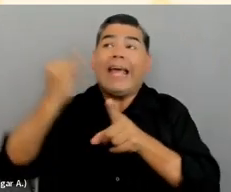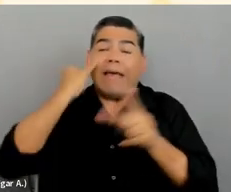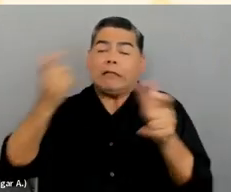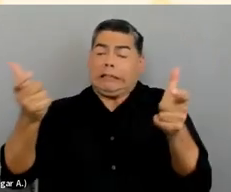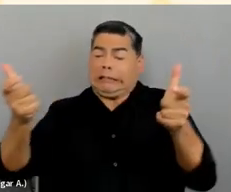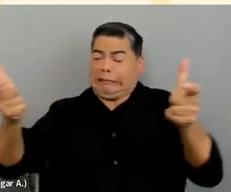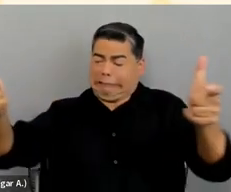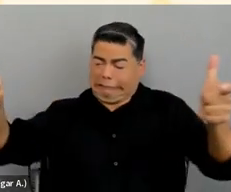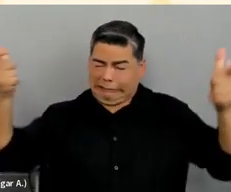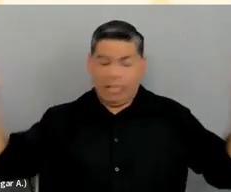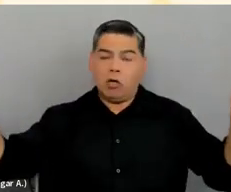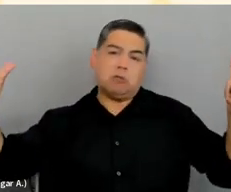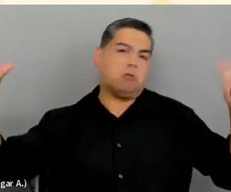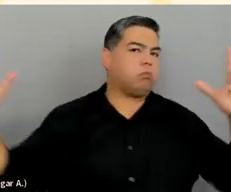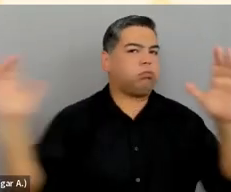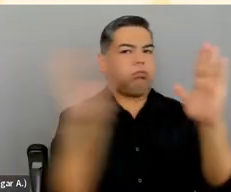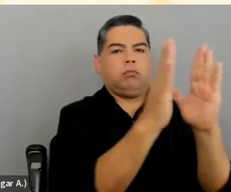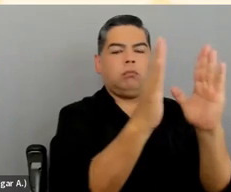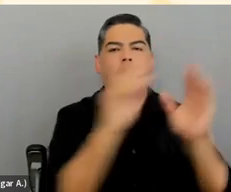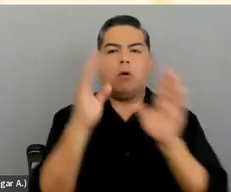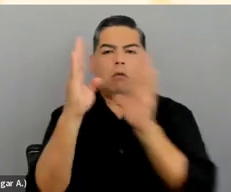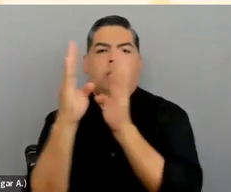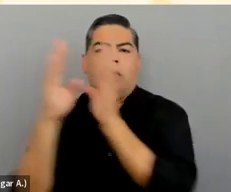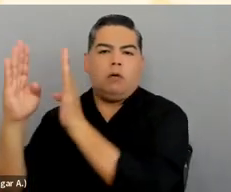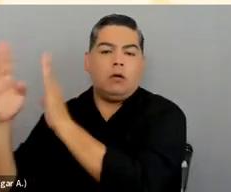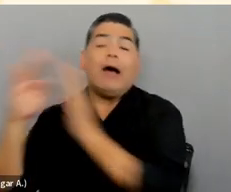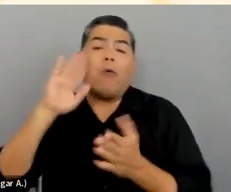It really makes things a lot easier for our learners to digest,